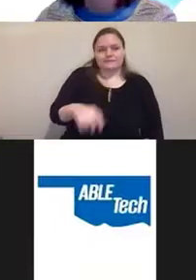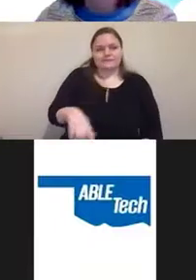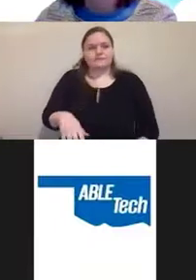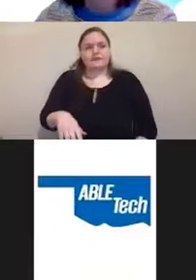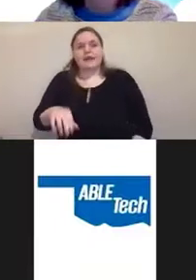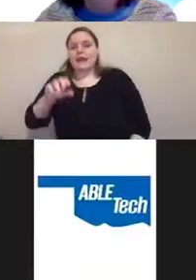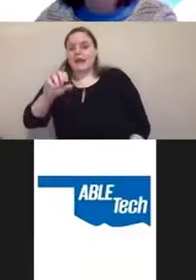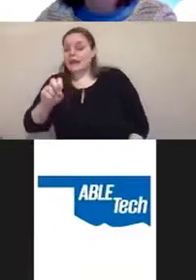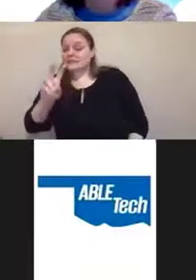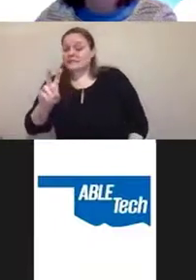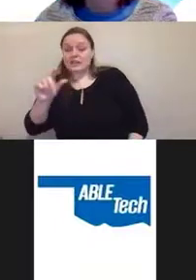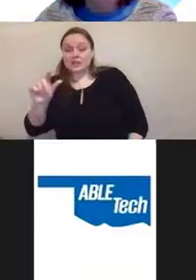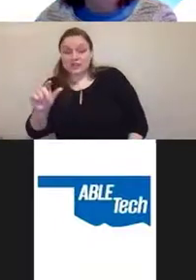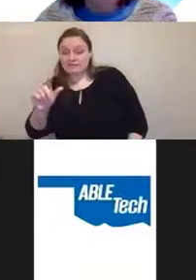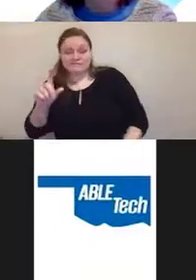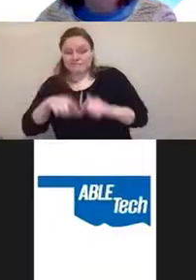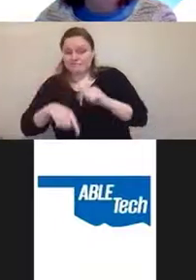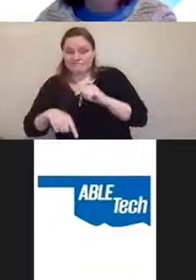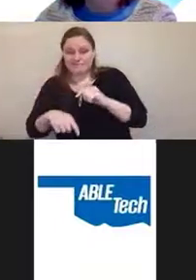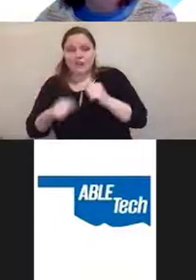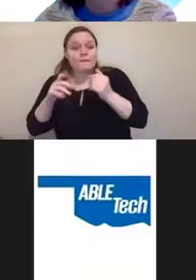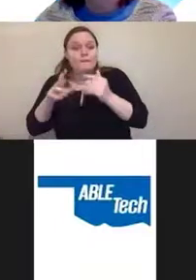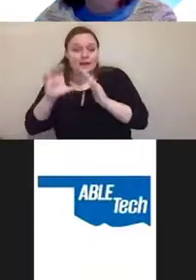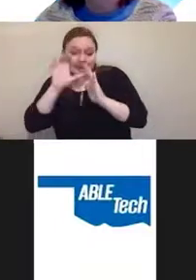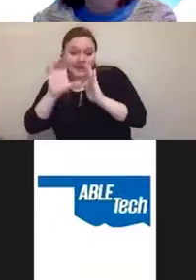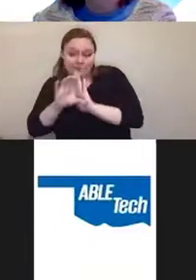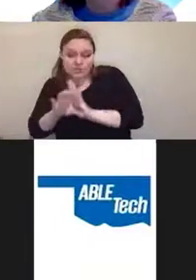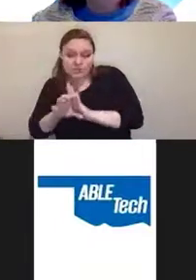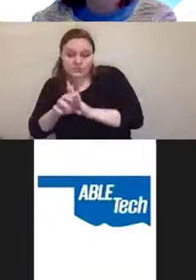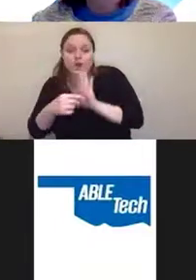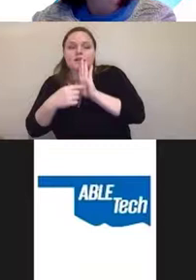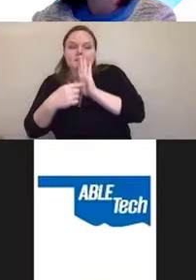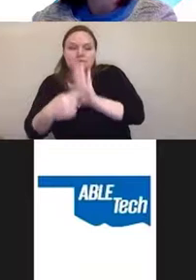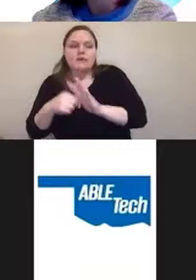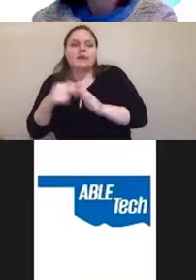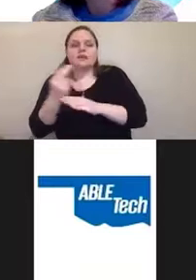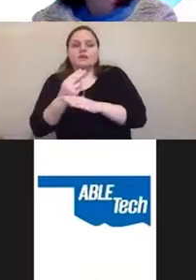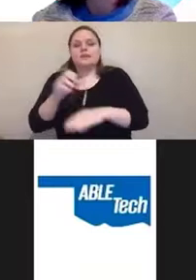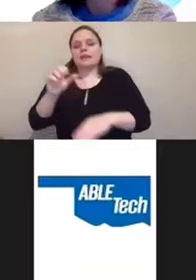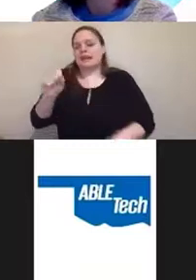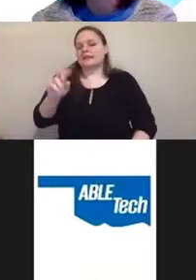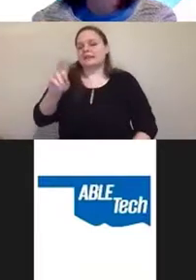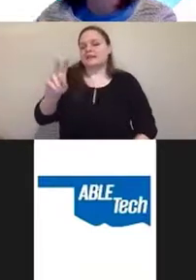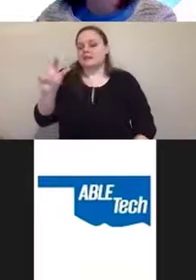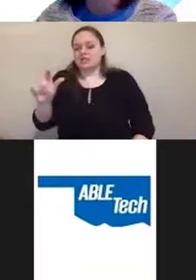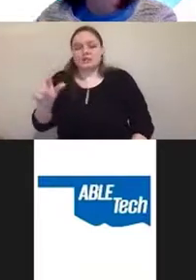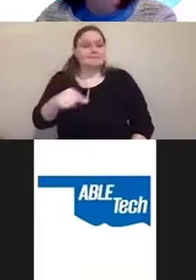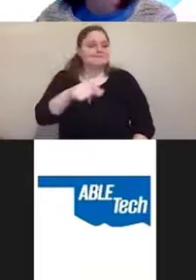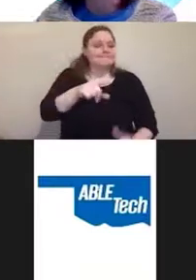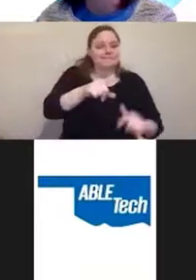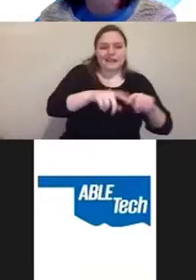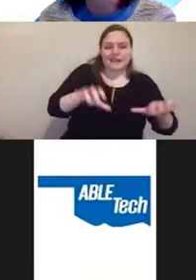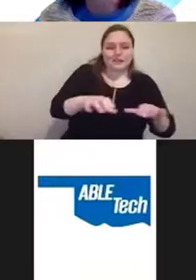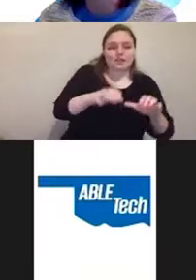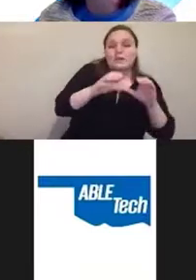and a lot of images are displayed using SVG, they can't do captions for podcast's,